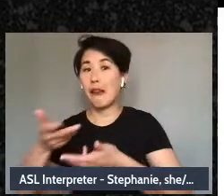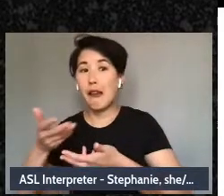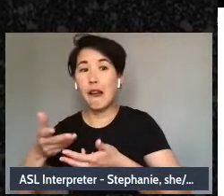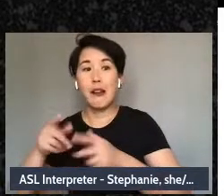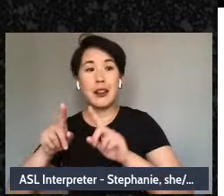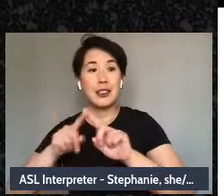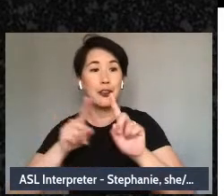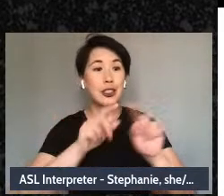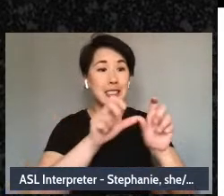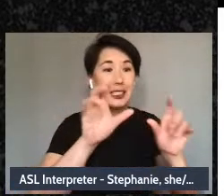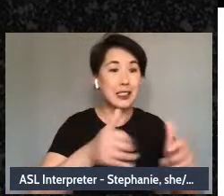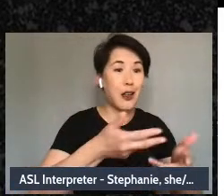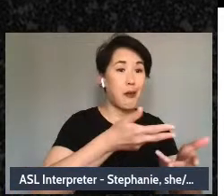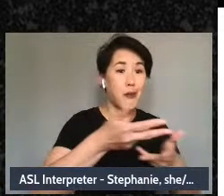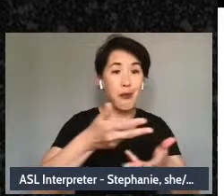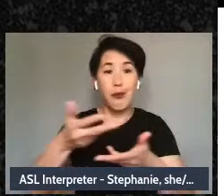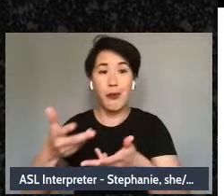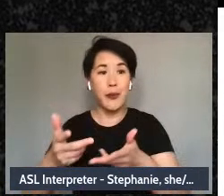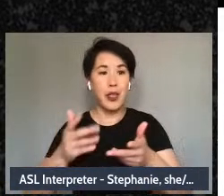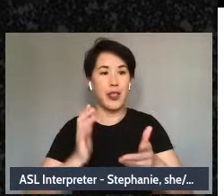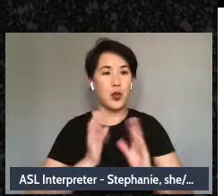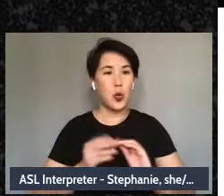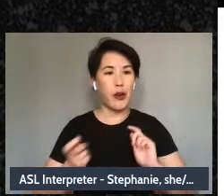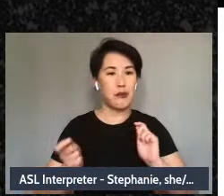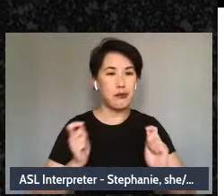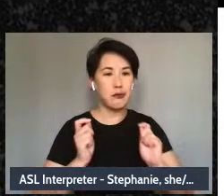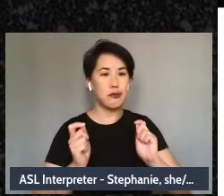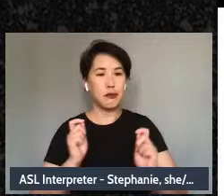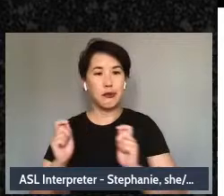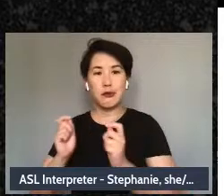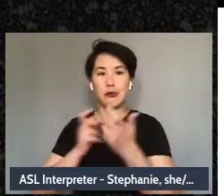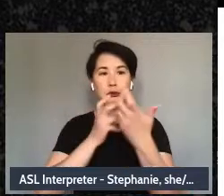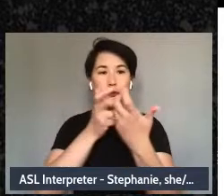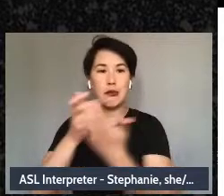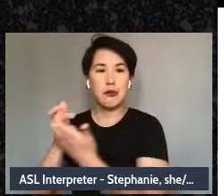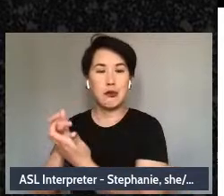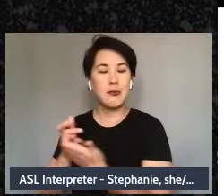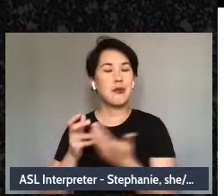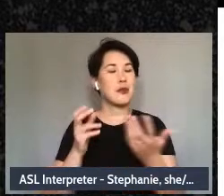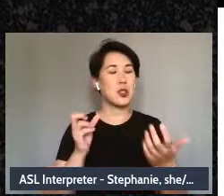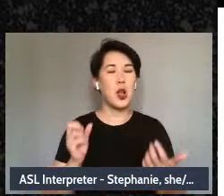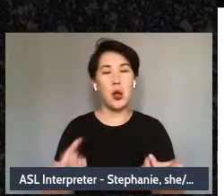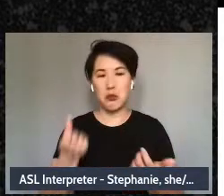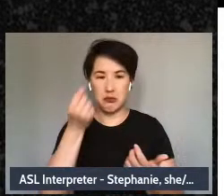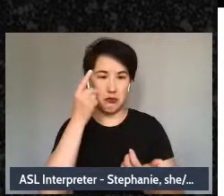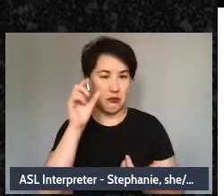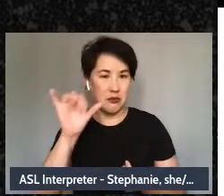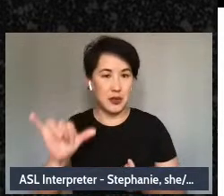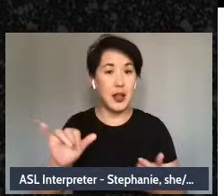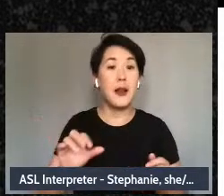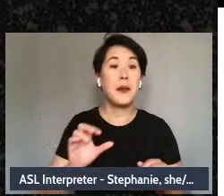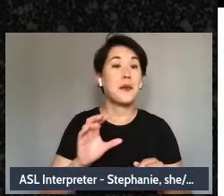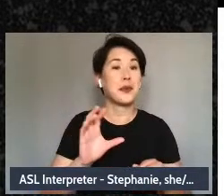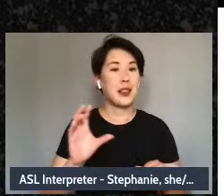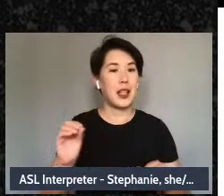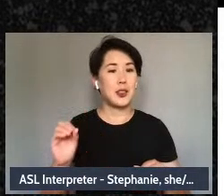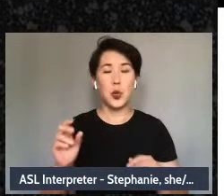for this next writing and reflection exercise as it is so important for us to look at our stories,